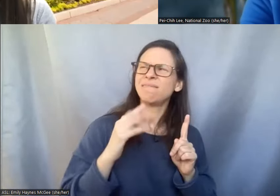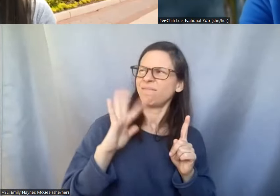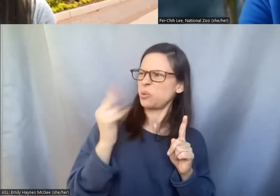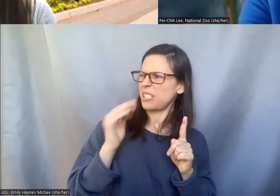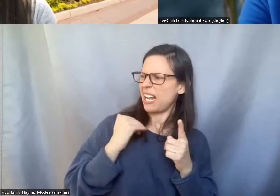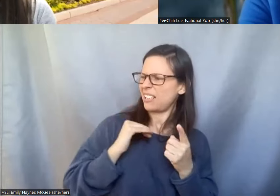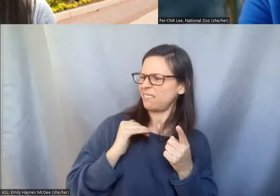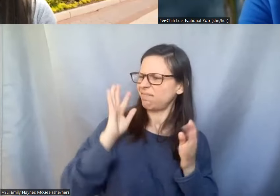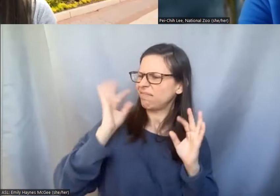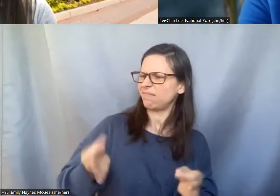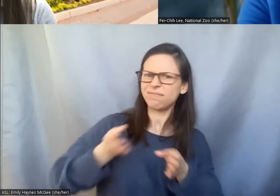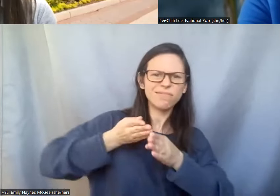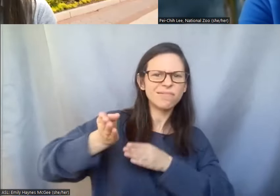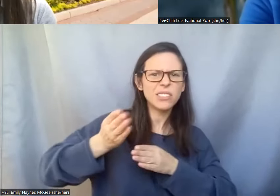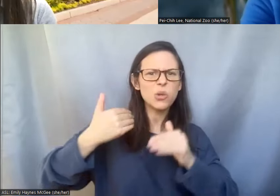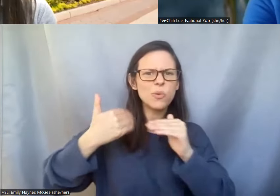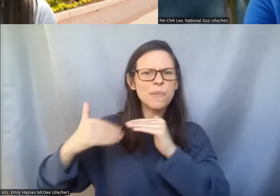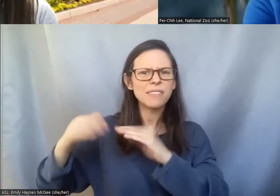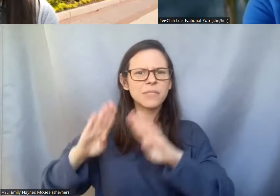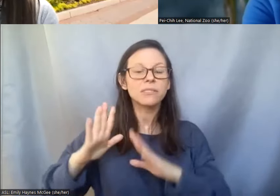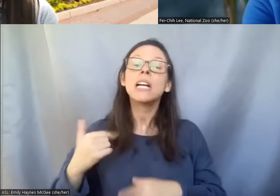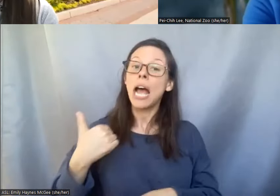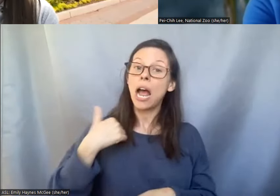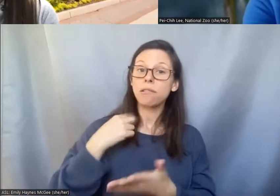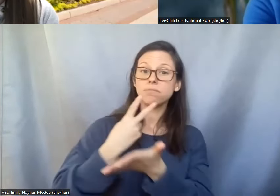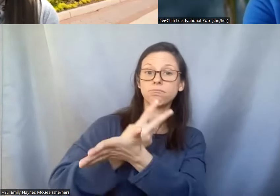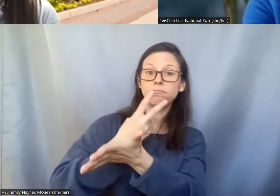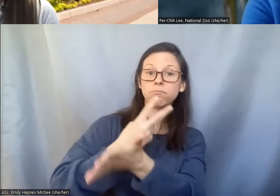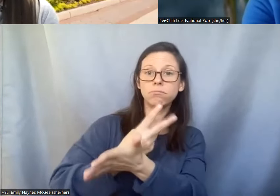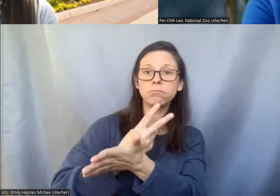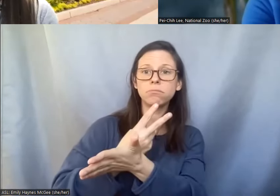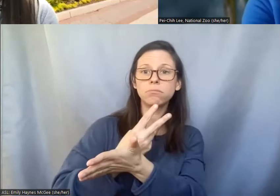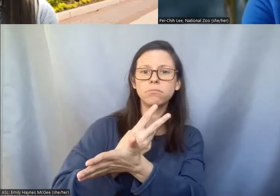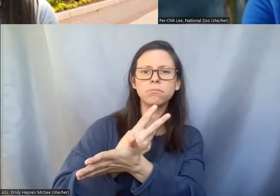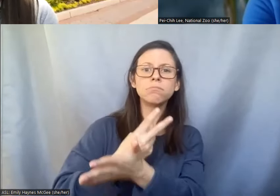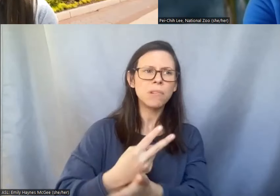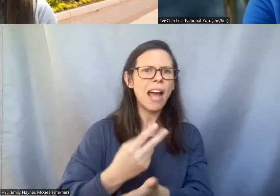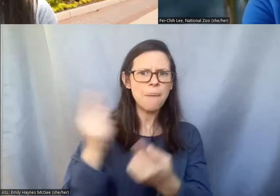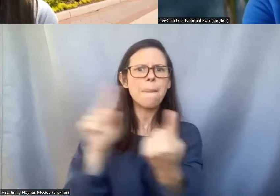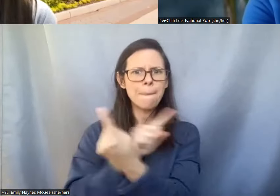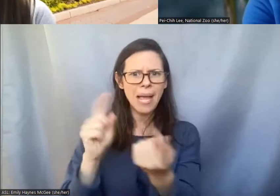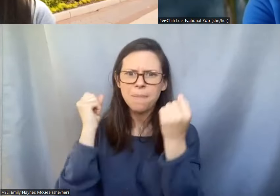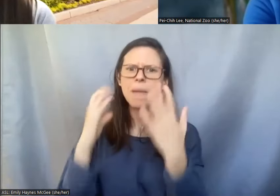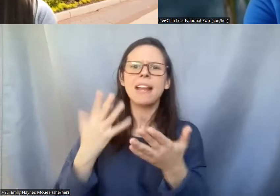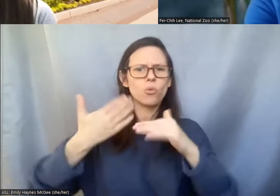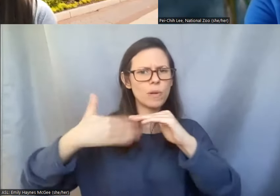I when I was in graduate school. I actually know a lot of Reproductive Biologists in the medical